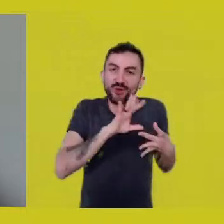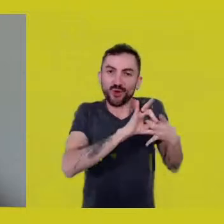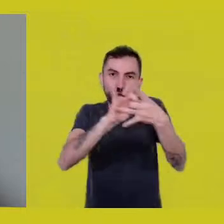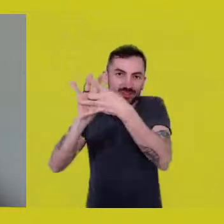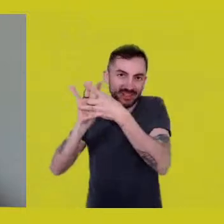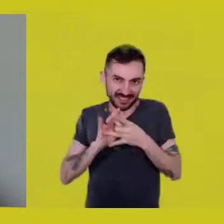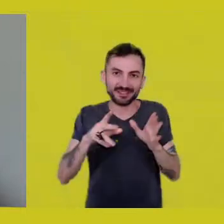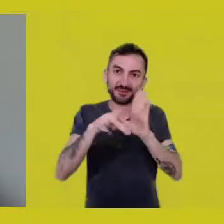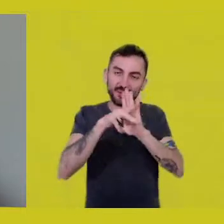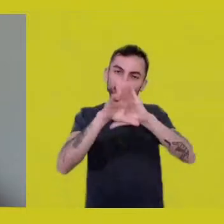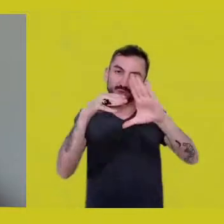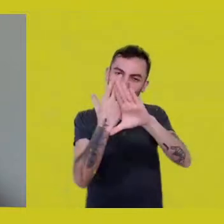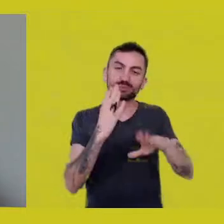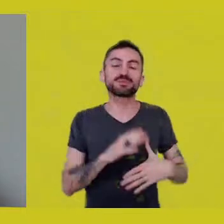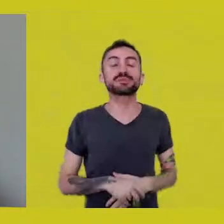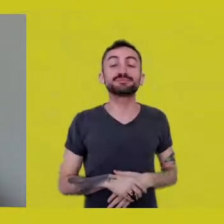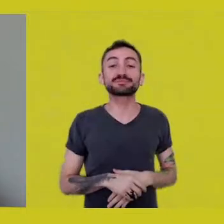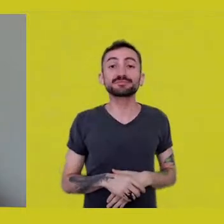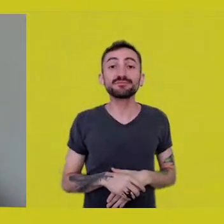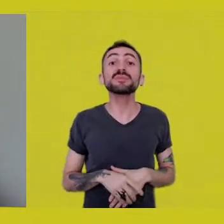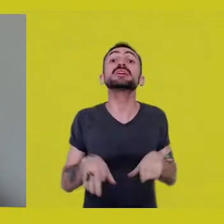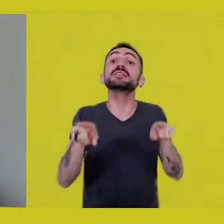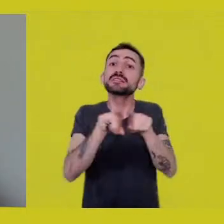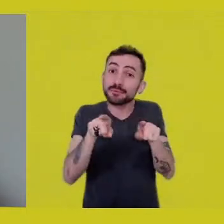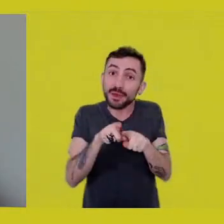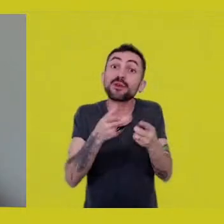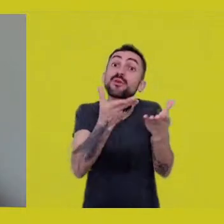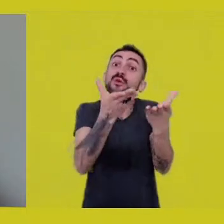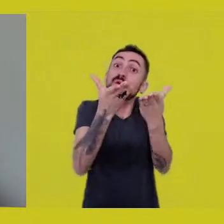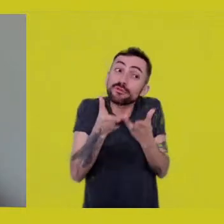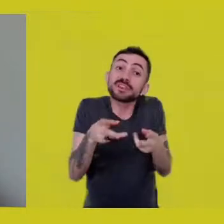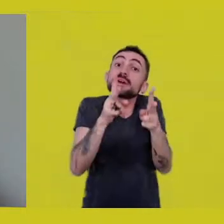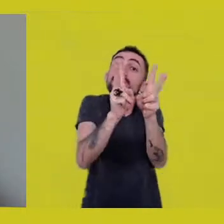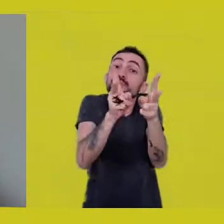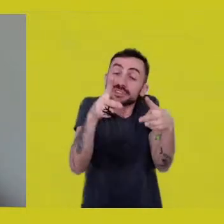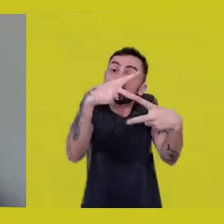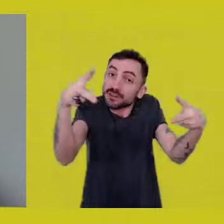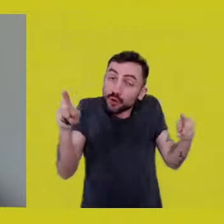We invite the audience to follow our schedule on YouTube.